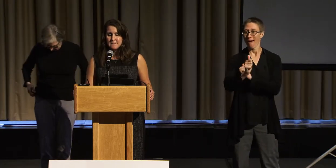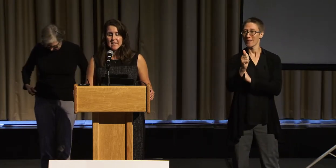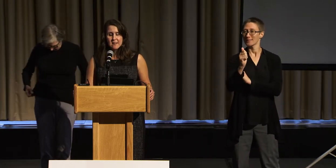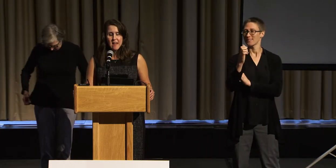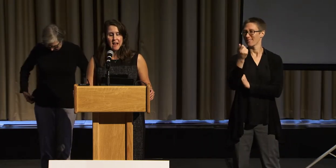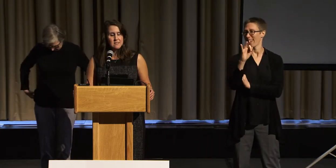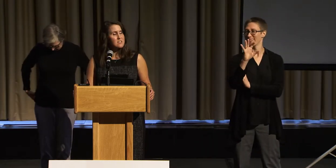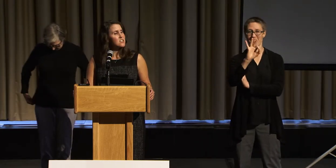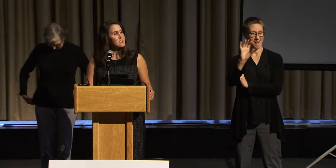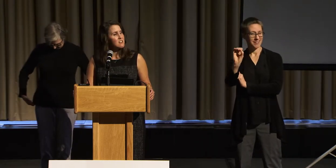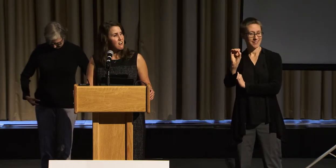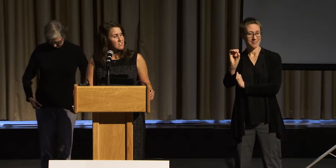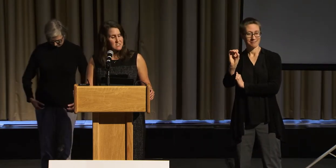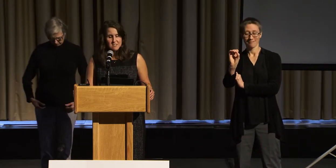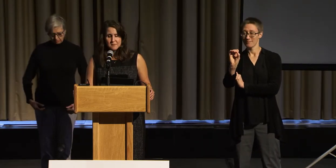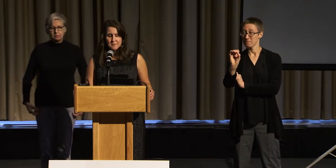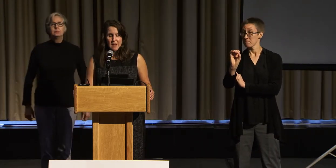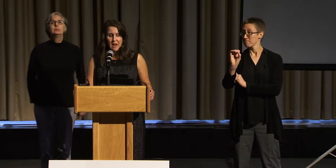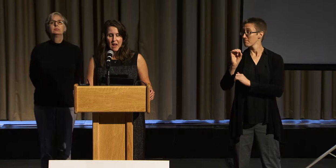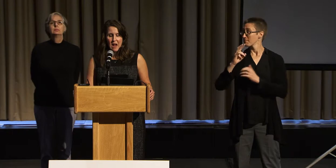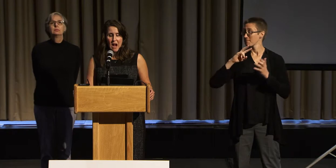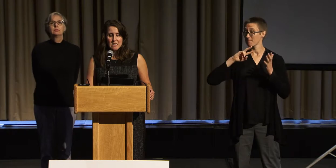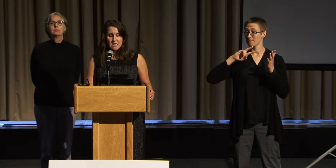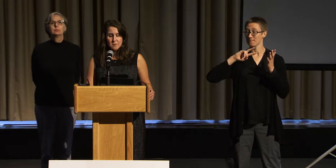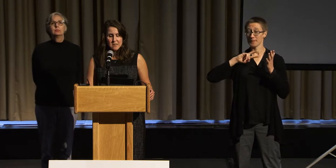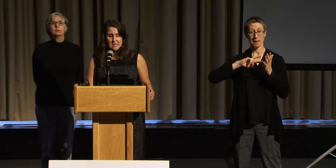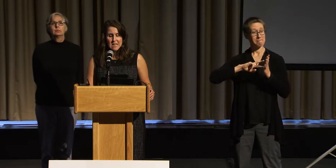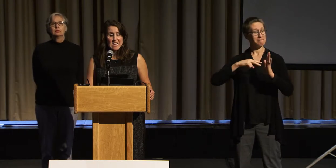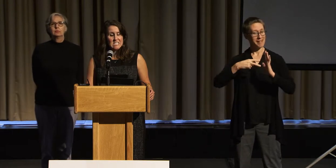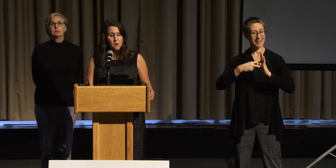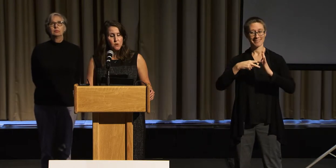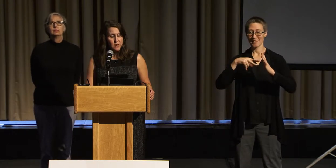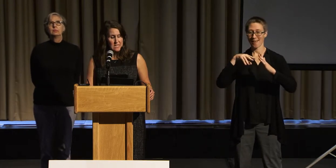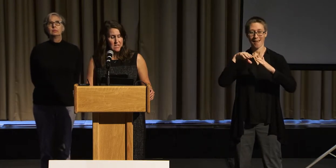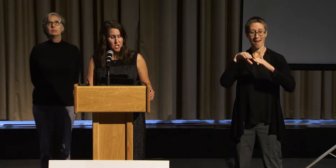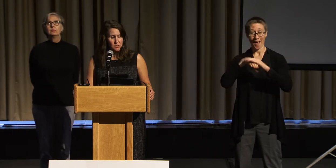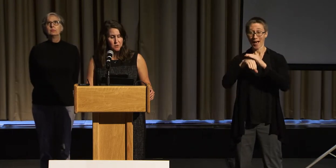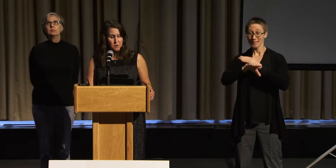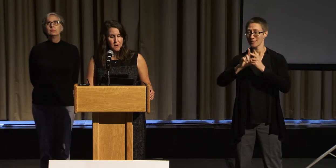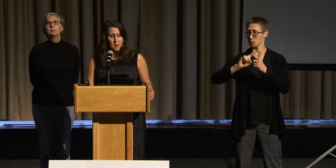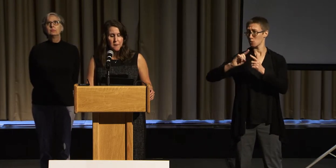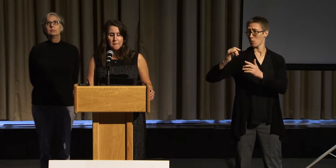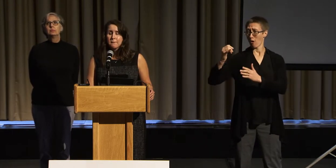making access to the arts a disability and civil rights issue.